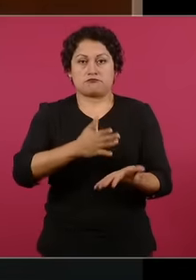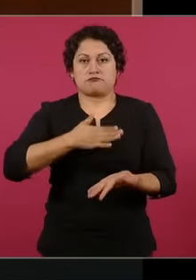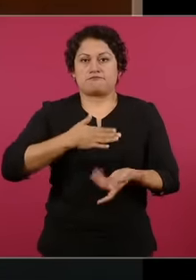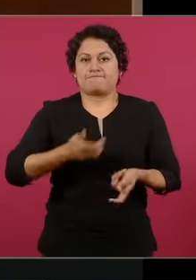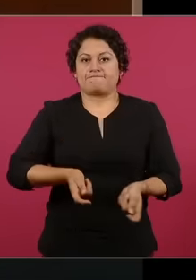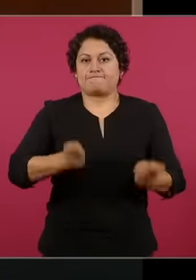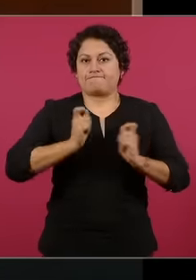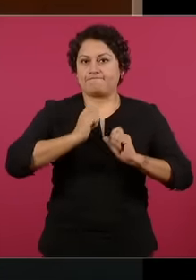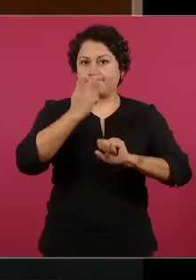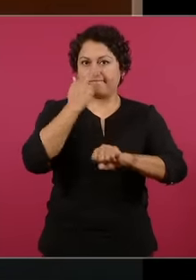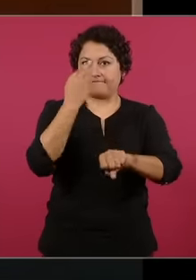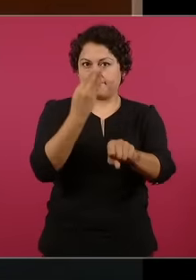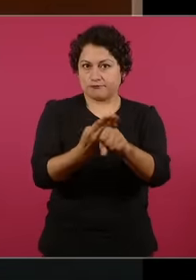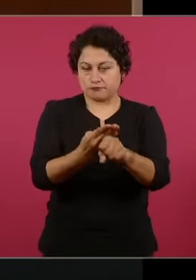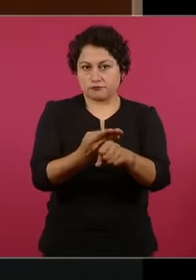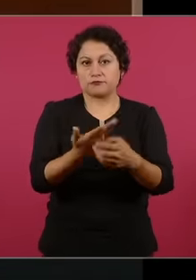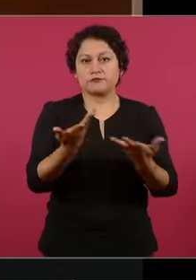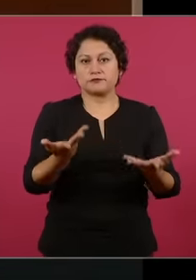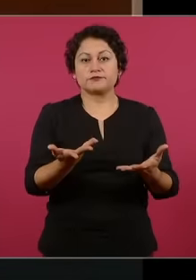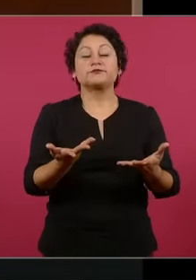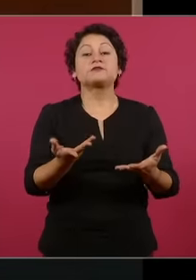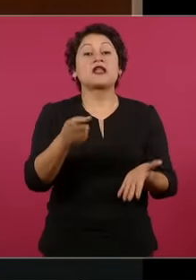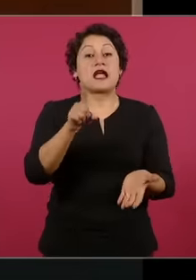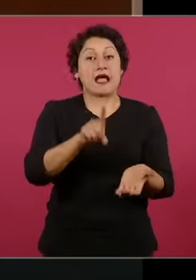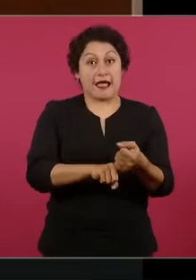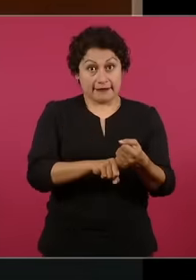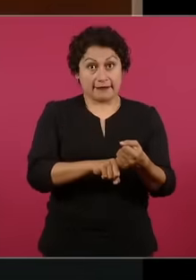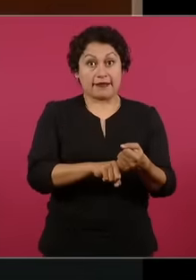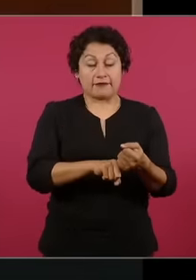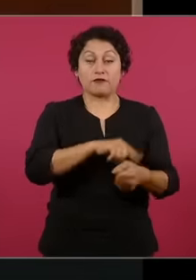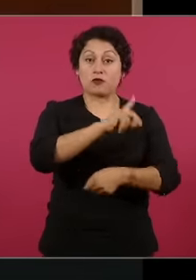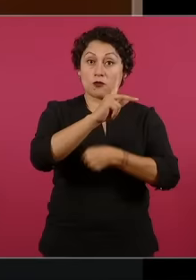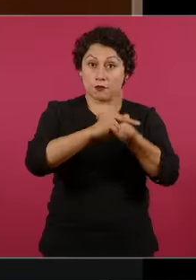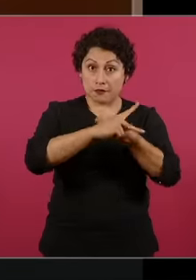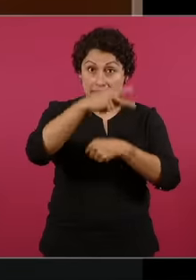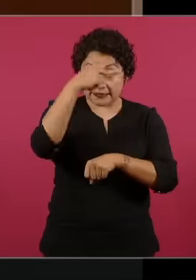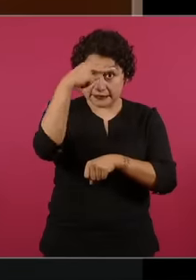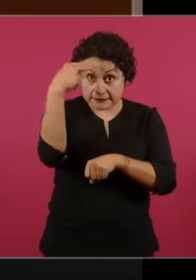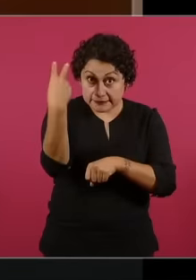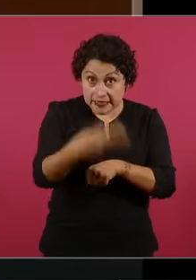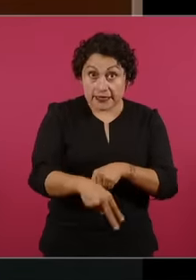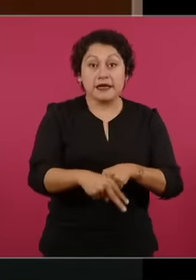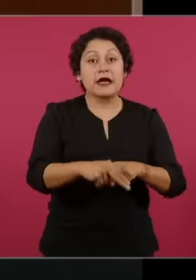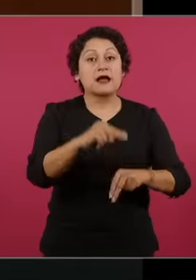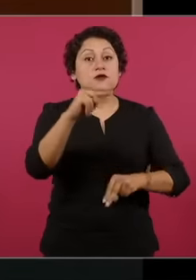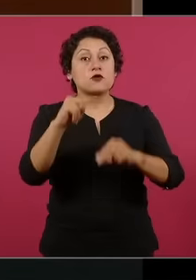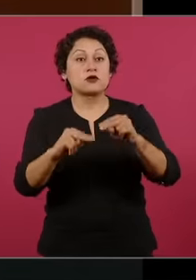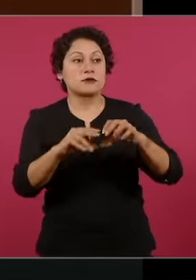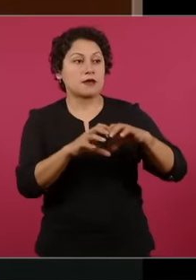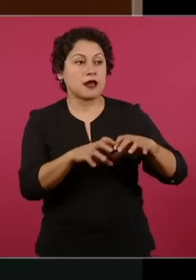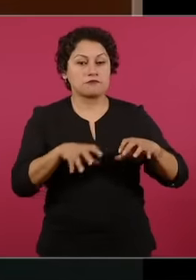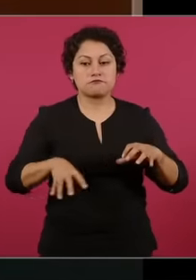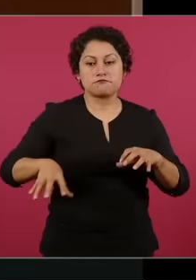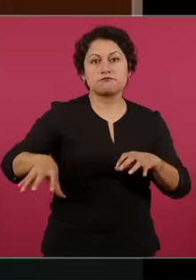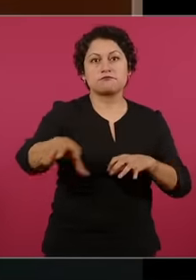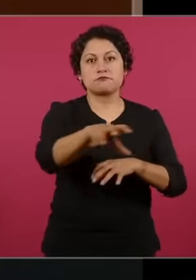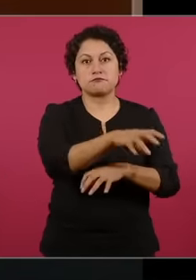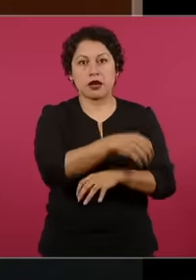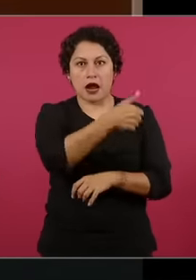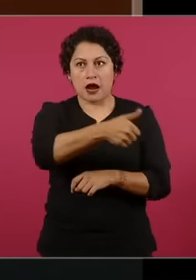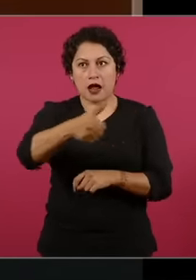each body of the Mexican state must and has to assume in this sense the responsibility